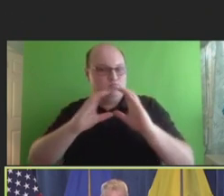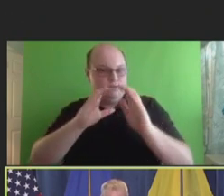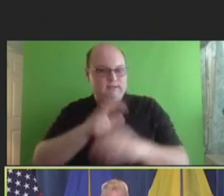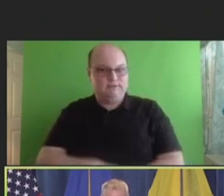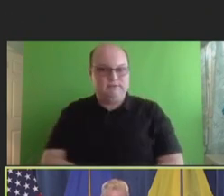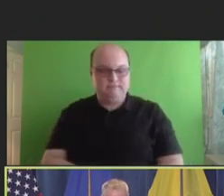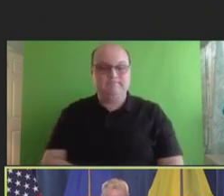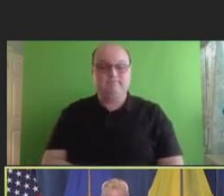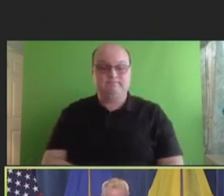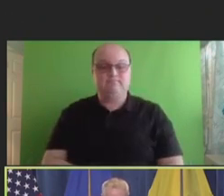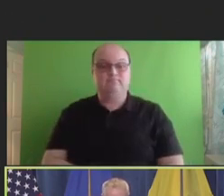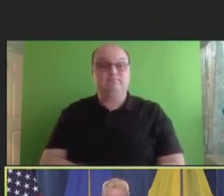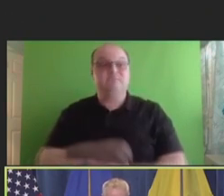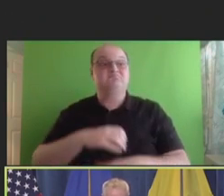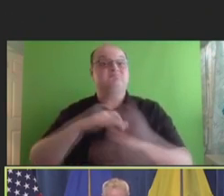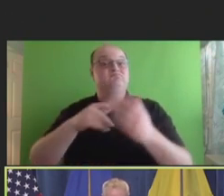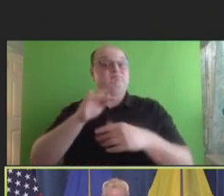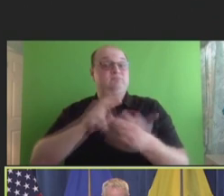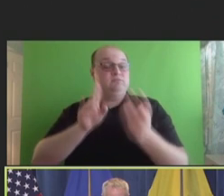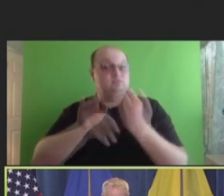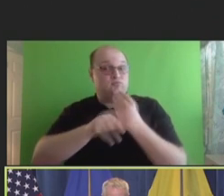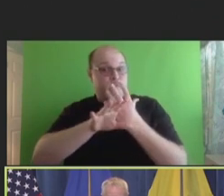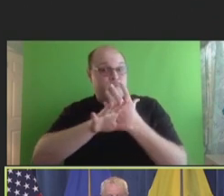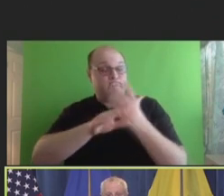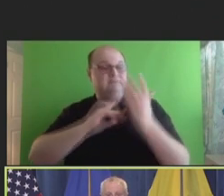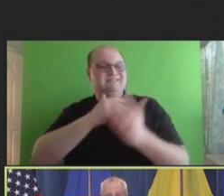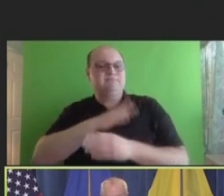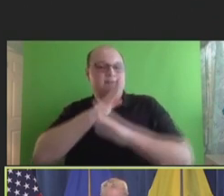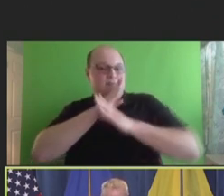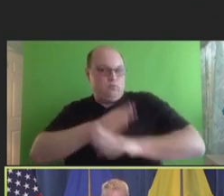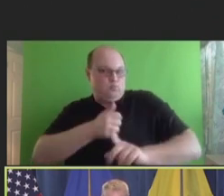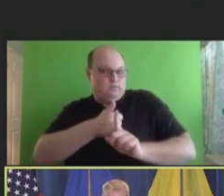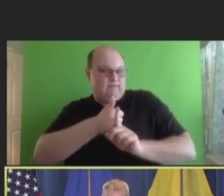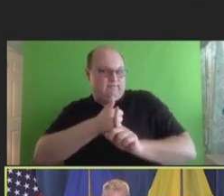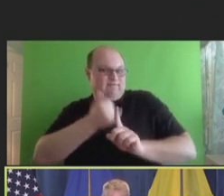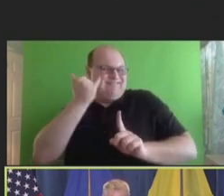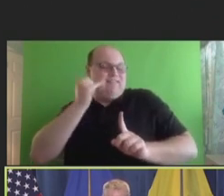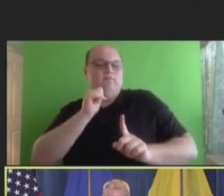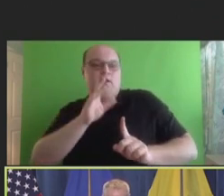For our virtual participants, please remember to mute yourself when you're not speaking.